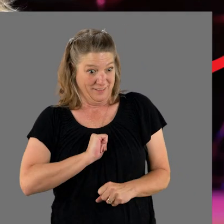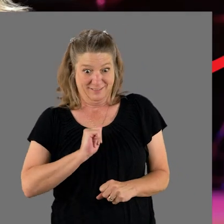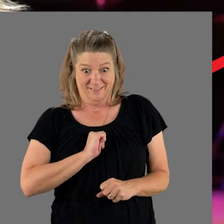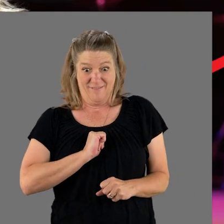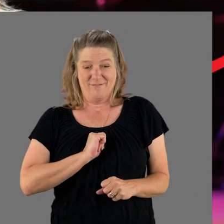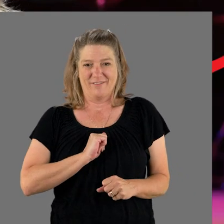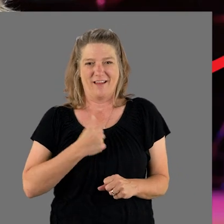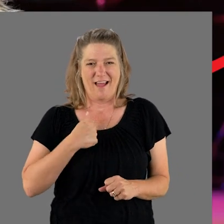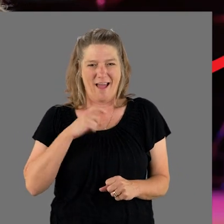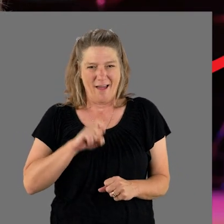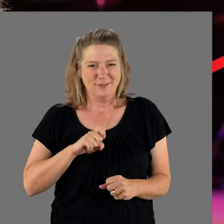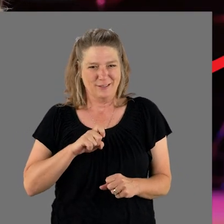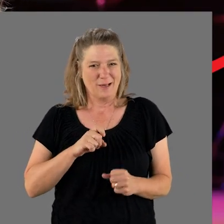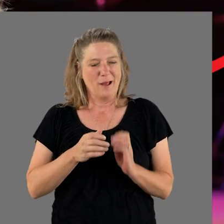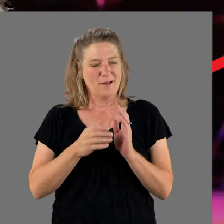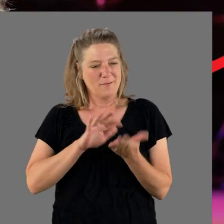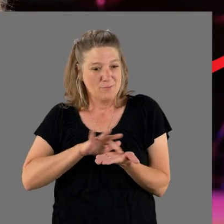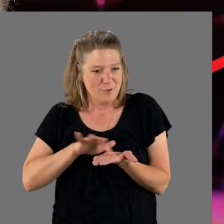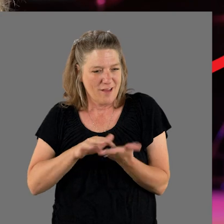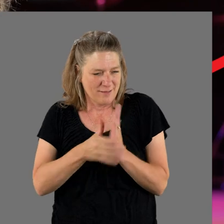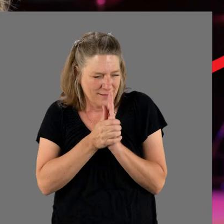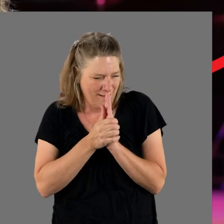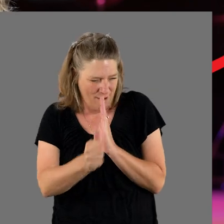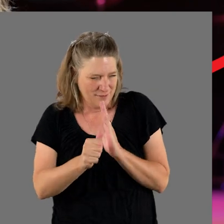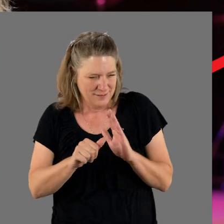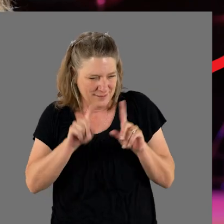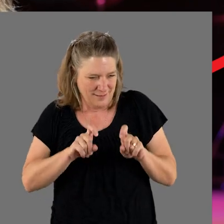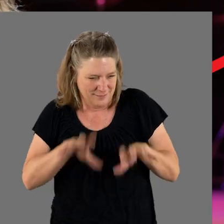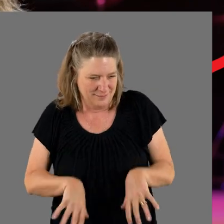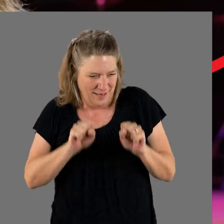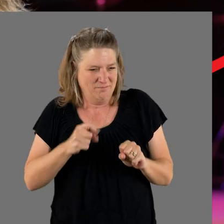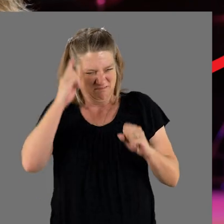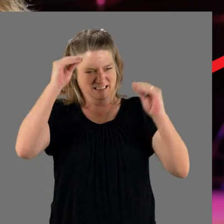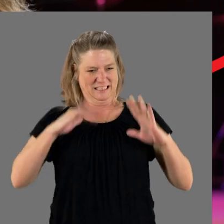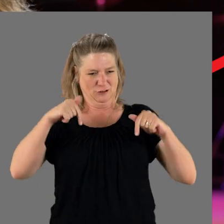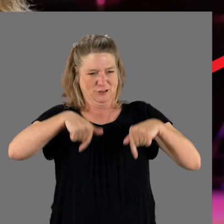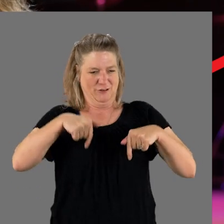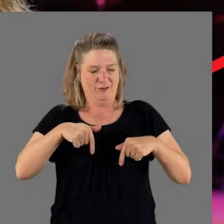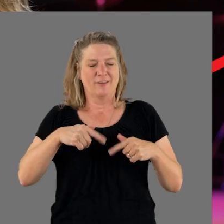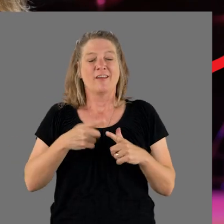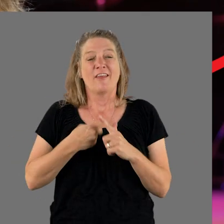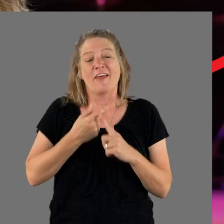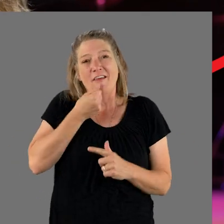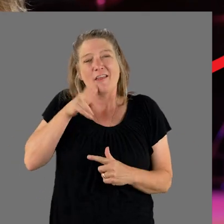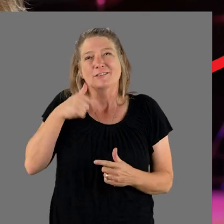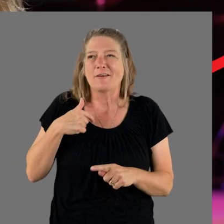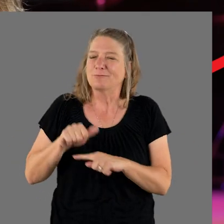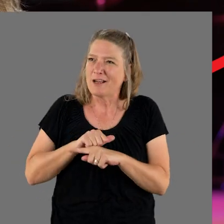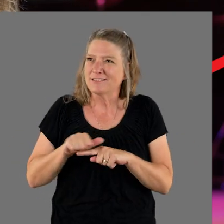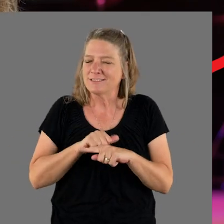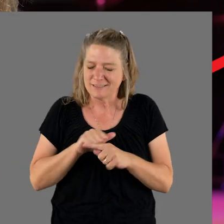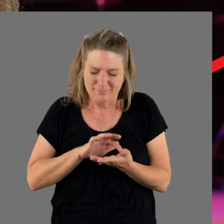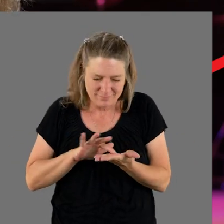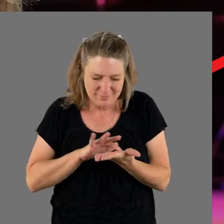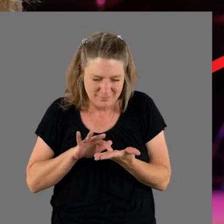I have to take a braille competency test as a teacher here, and umm the other day I was practicing and I was trying to retrieve